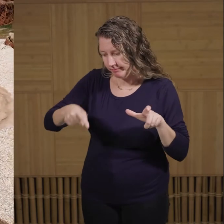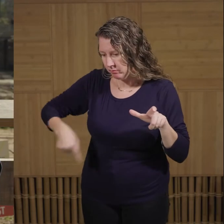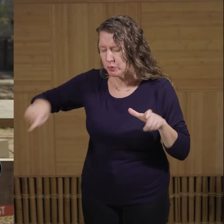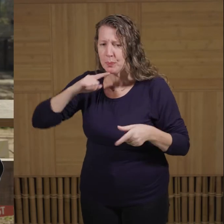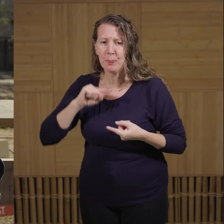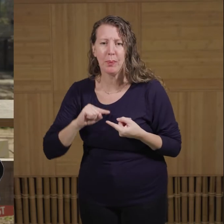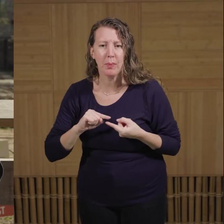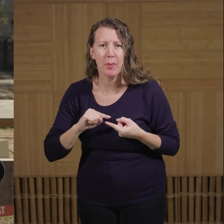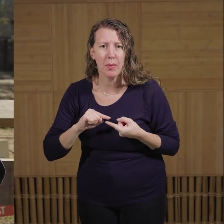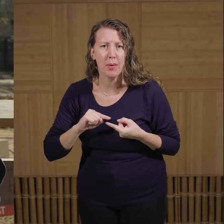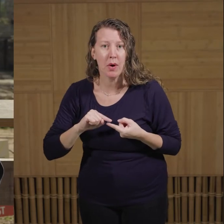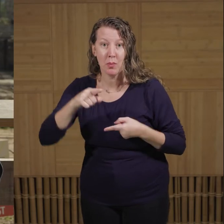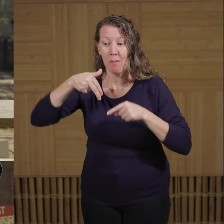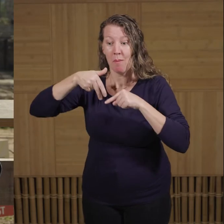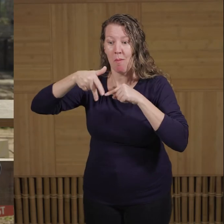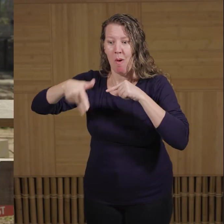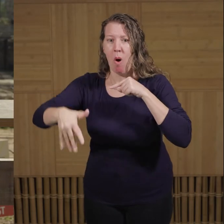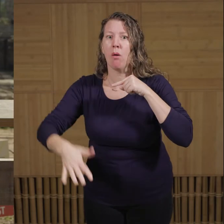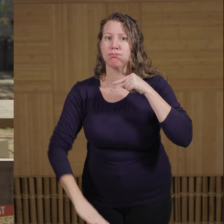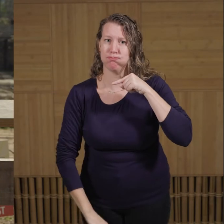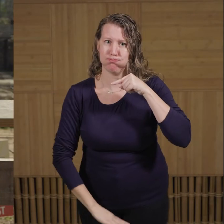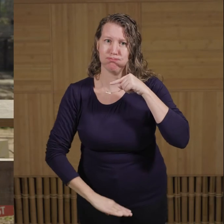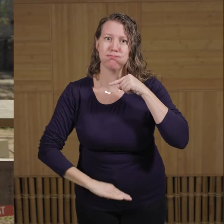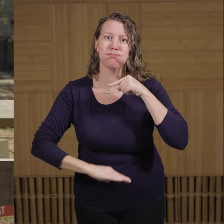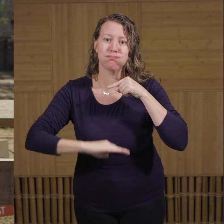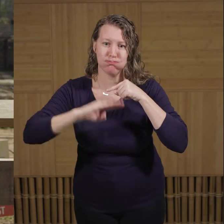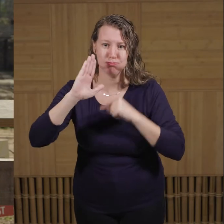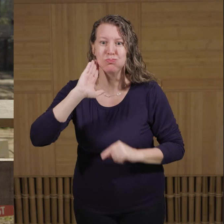it starts off shallow and the pool gets deeper as you go towards the middle.